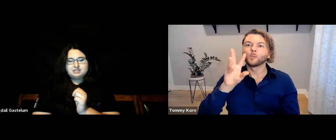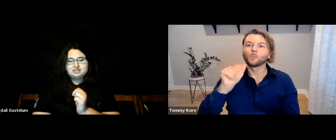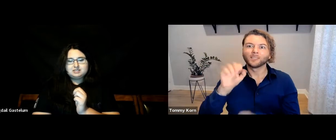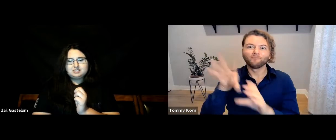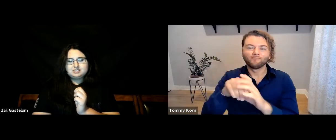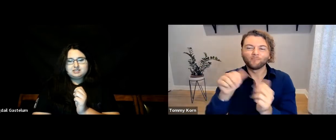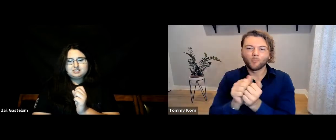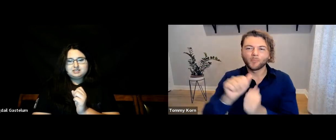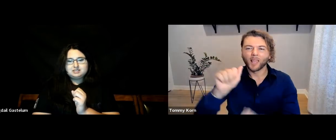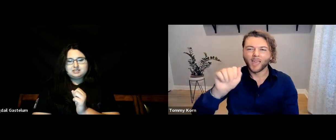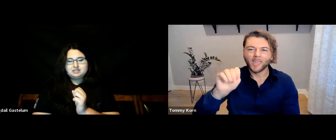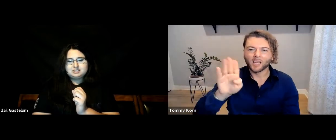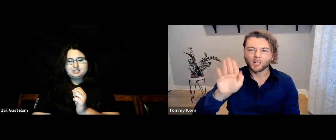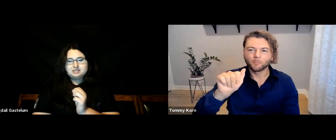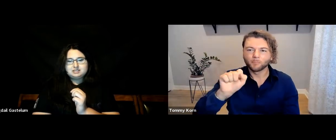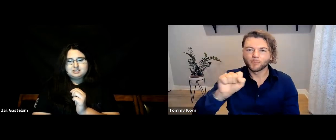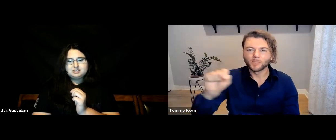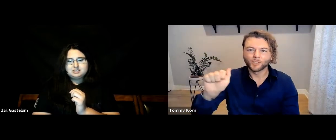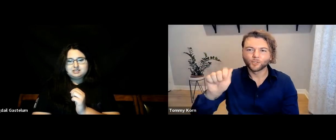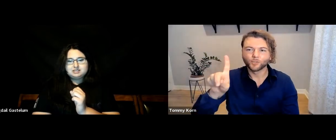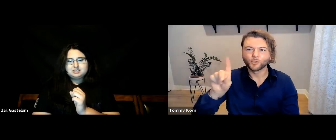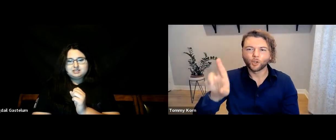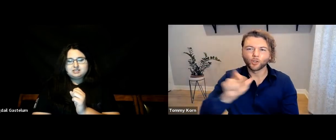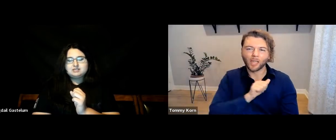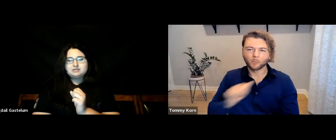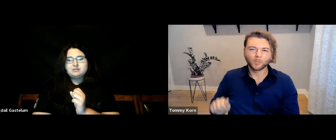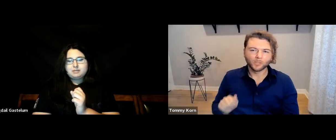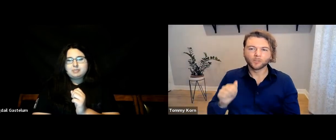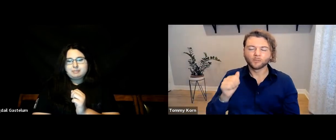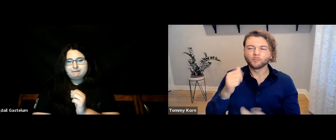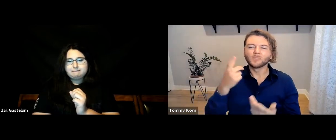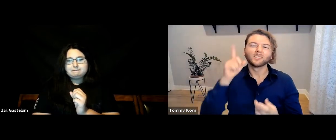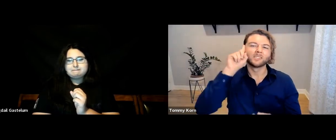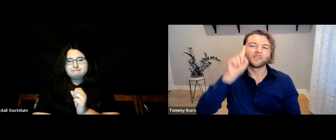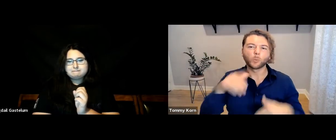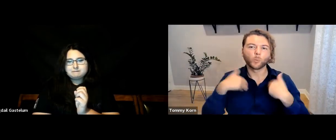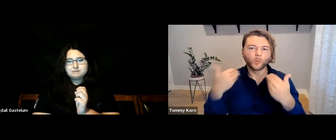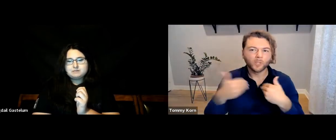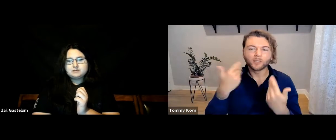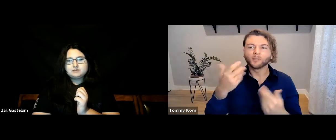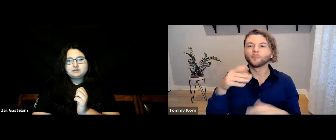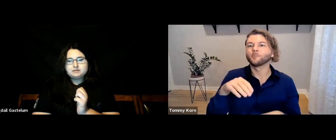I was involved as an ambassador for Deaf youth,